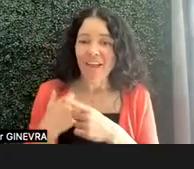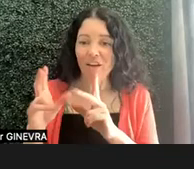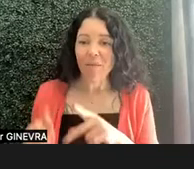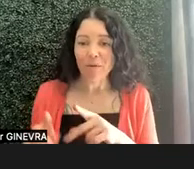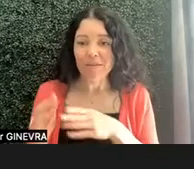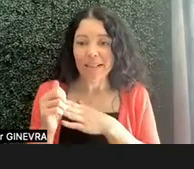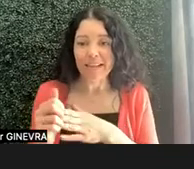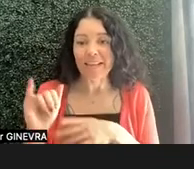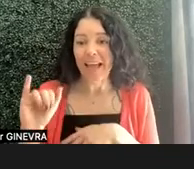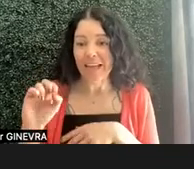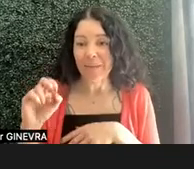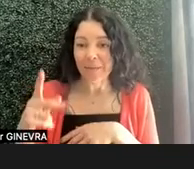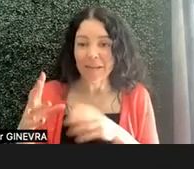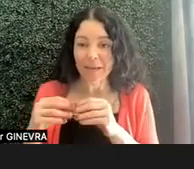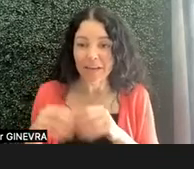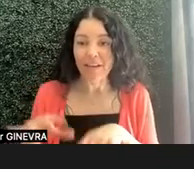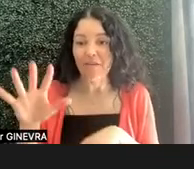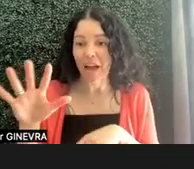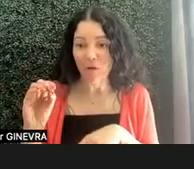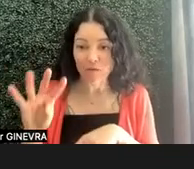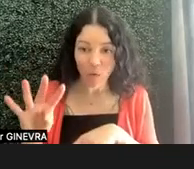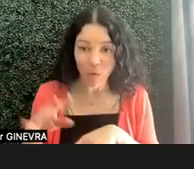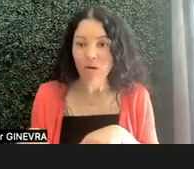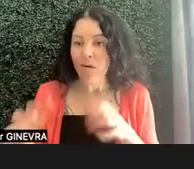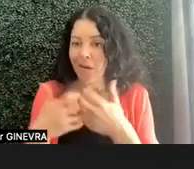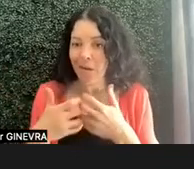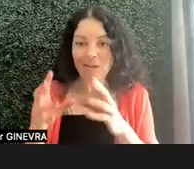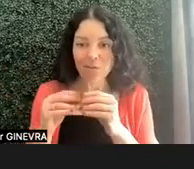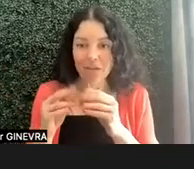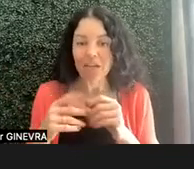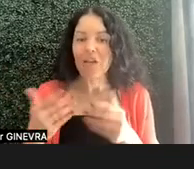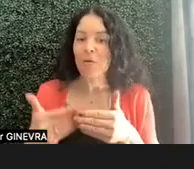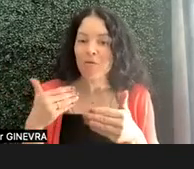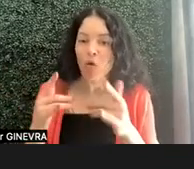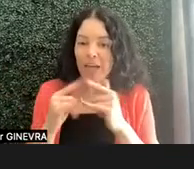meeting or an accommodations meeting. So before camp, we do some Zoom orientations.